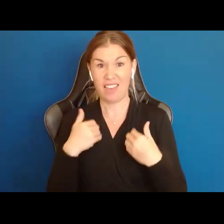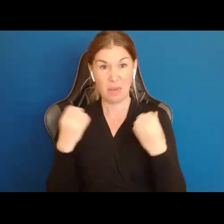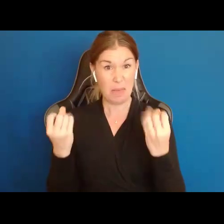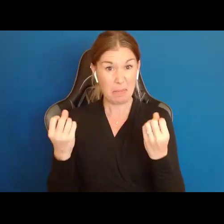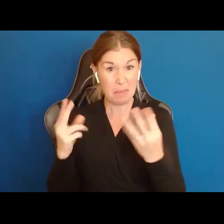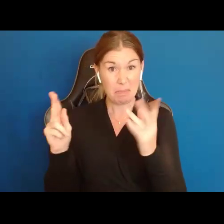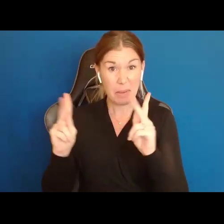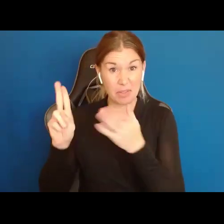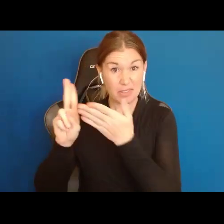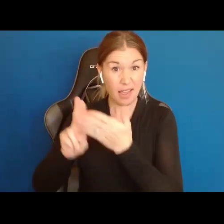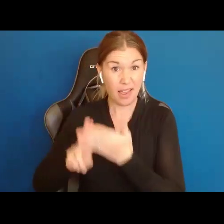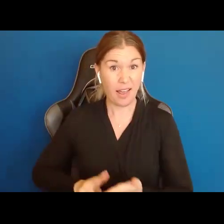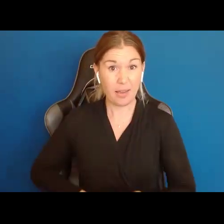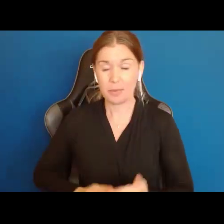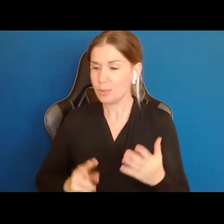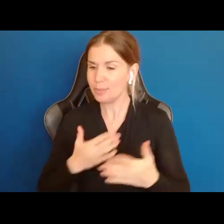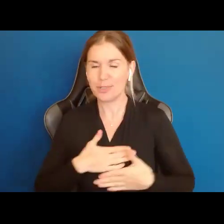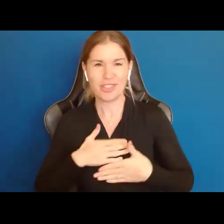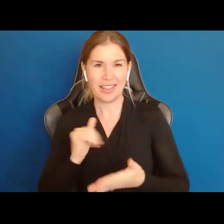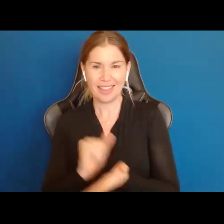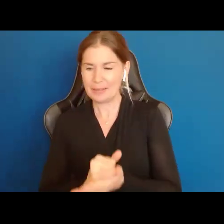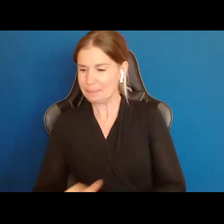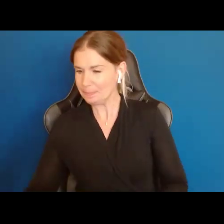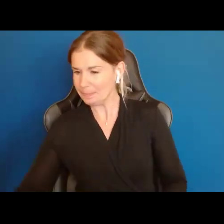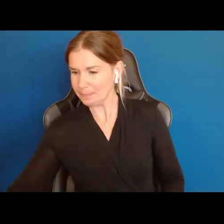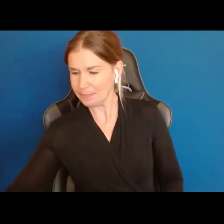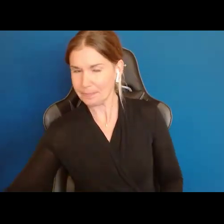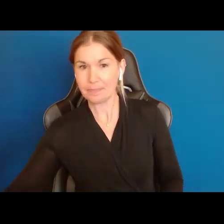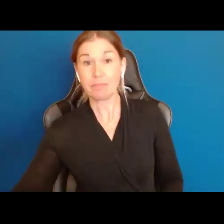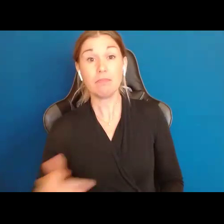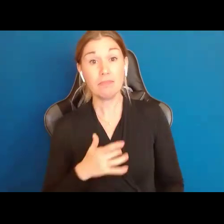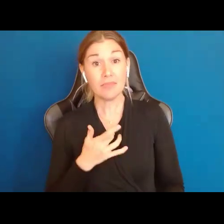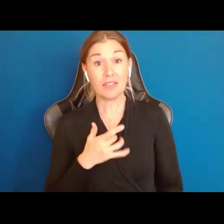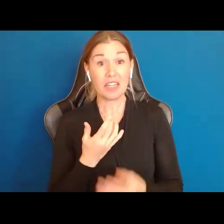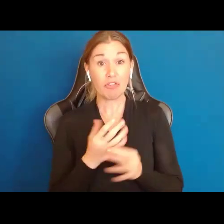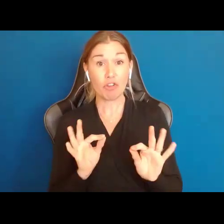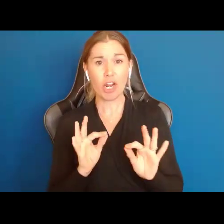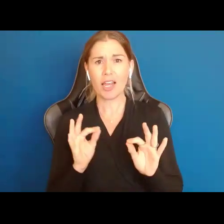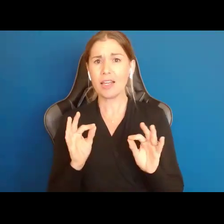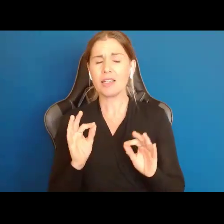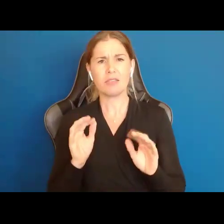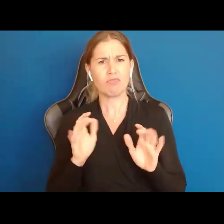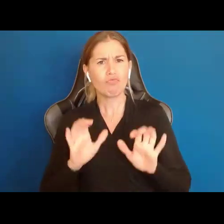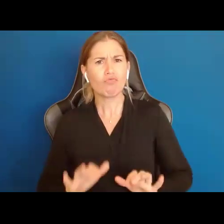So appreciate that. Feel free to pop in the chat where you're from, where you're joining us from.